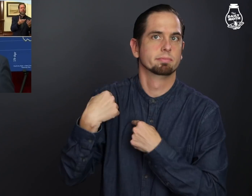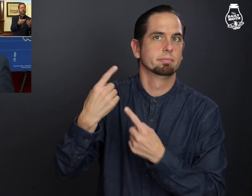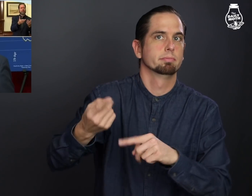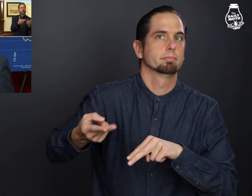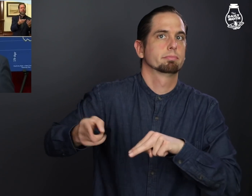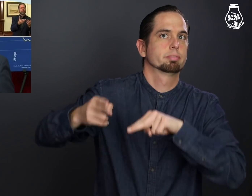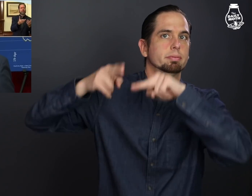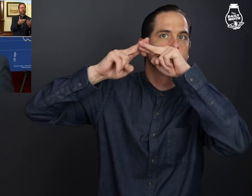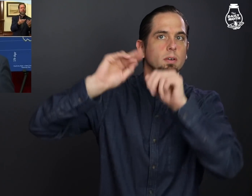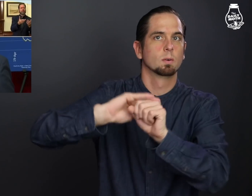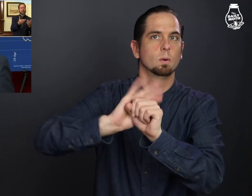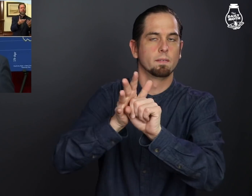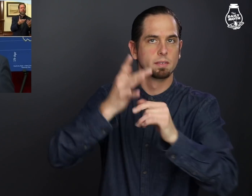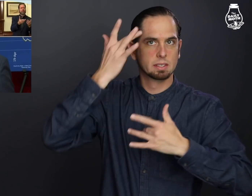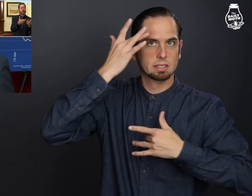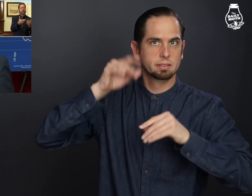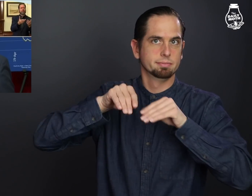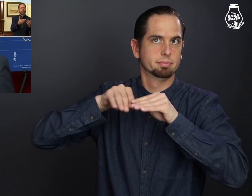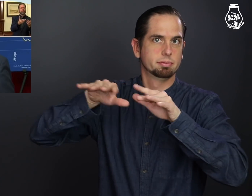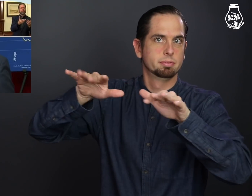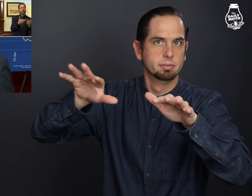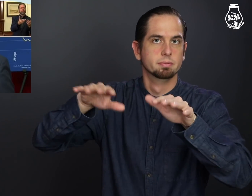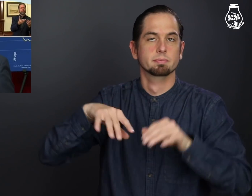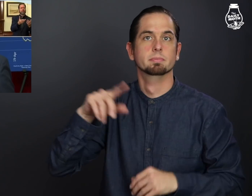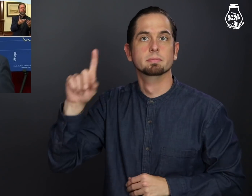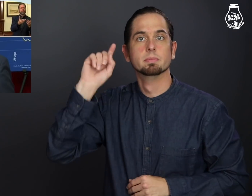because there is a surge of coronavirus cases.